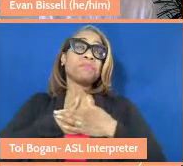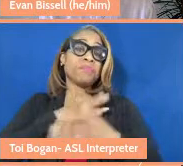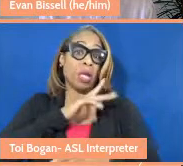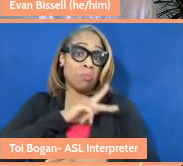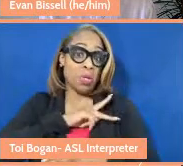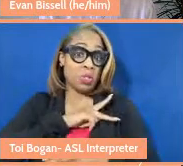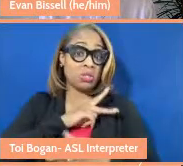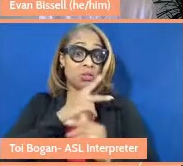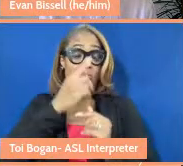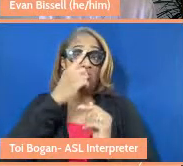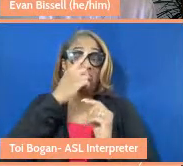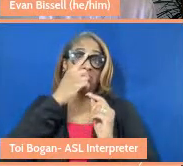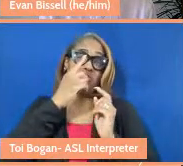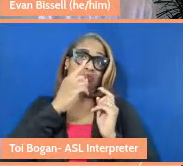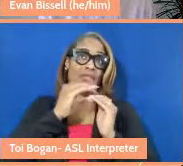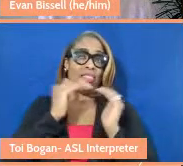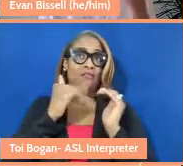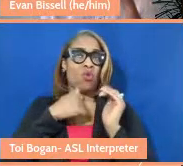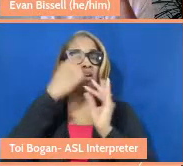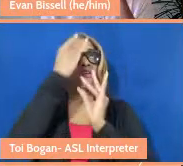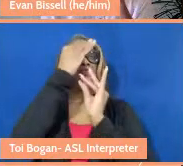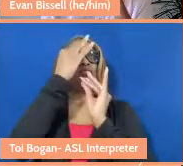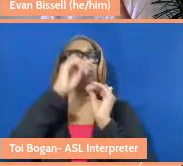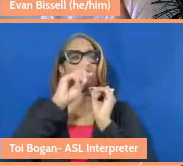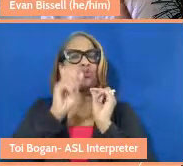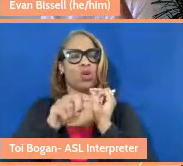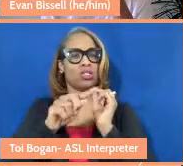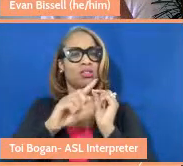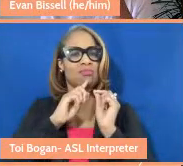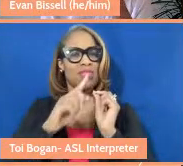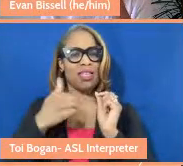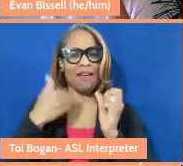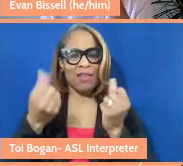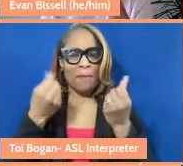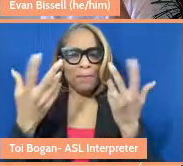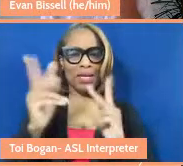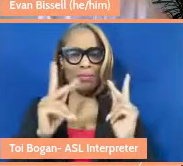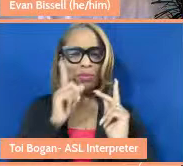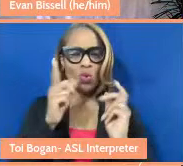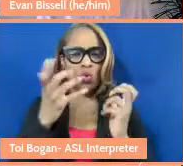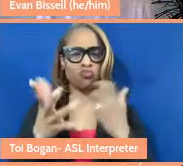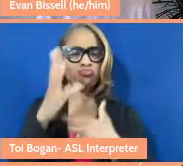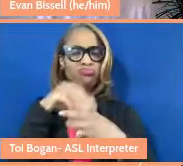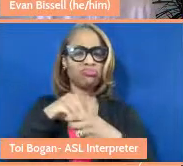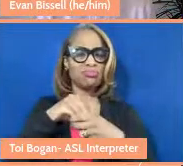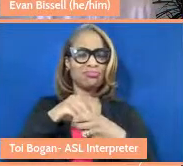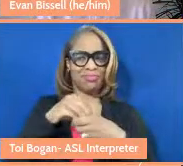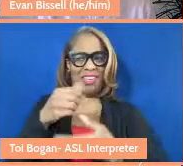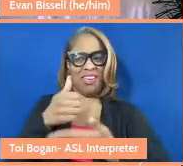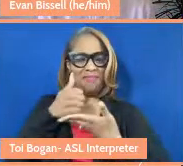about the question, there's so many people that have participated in caring for me. And I start